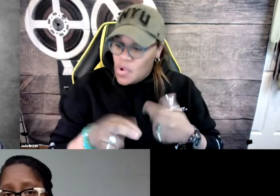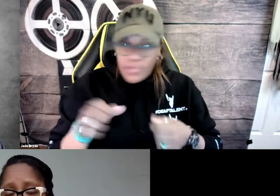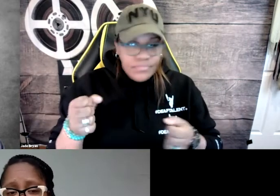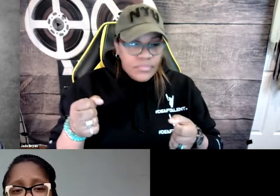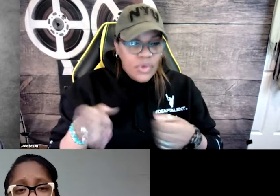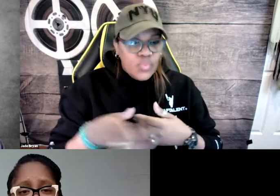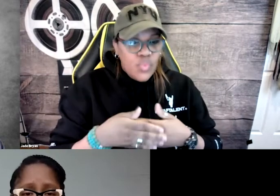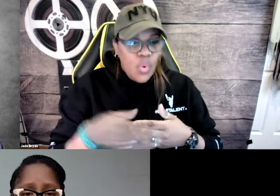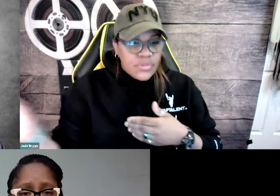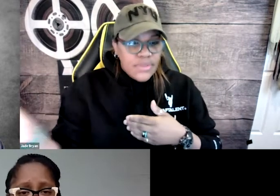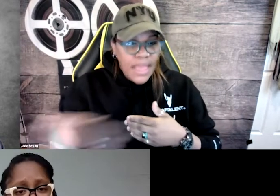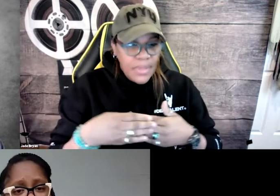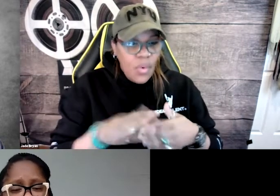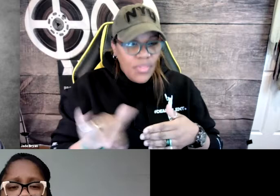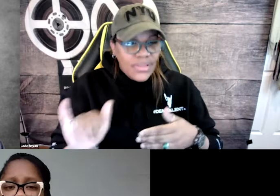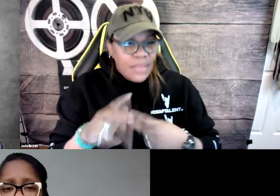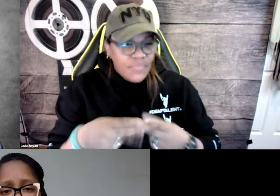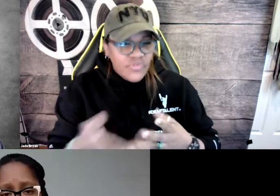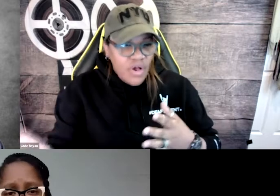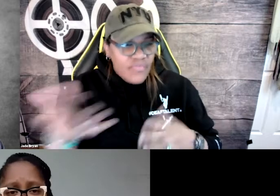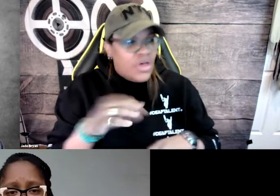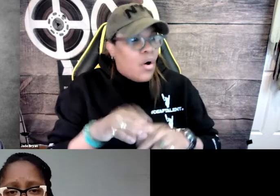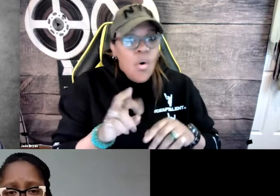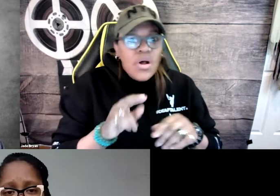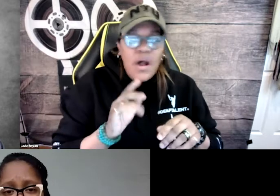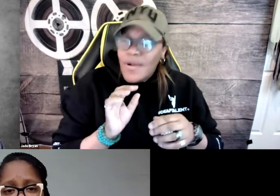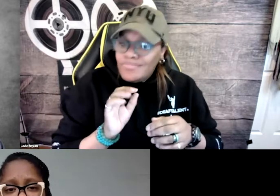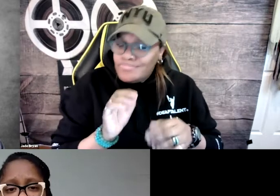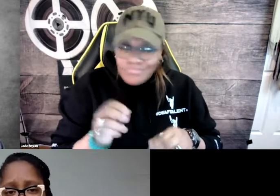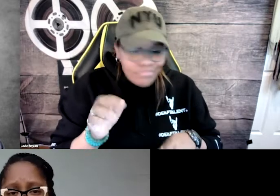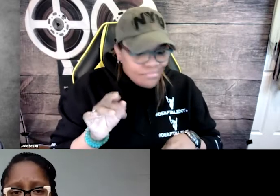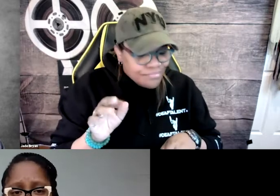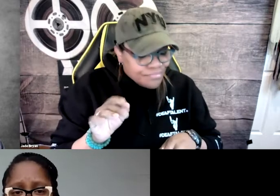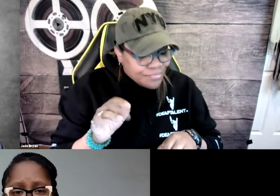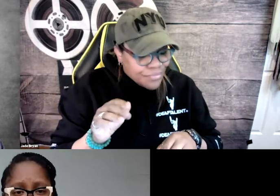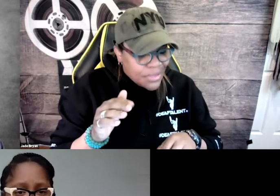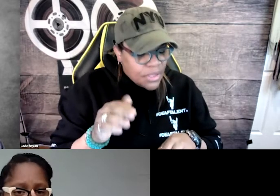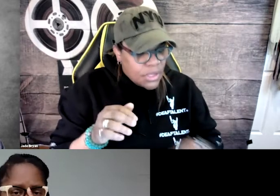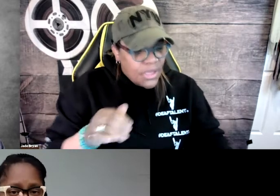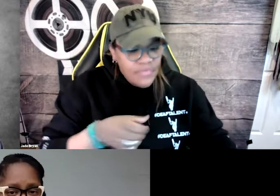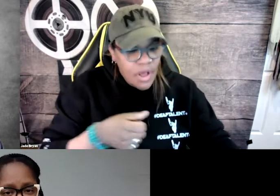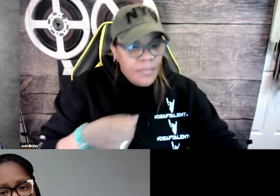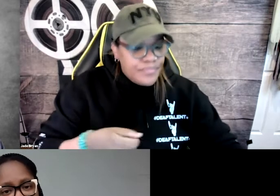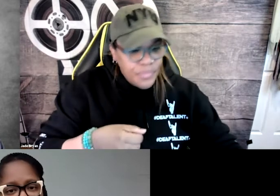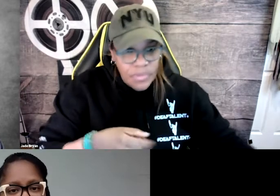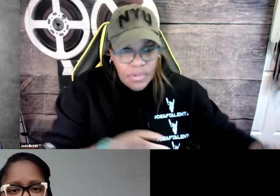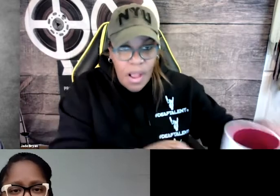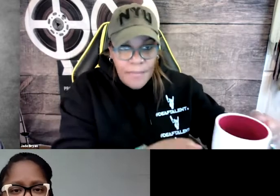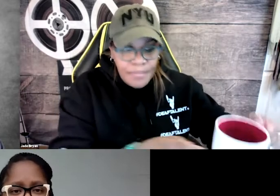in the background, we add those audio descriptions. Or there's a door opening and closing because hearing people have access to that the deaf won't.